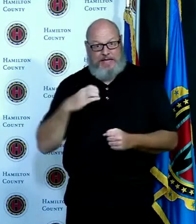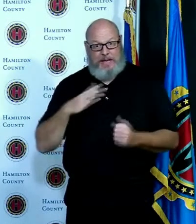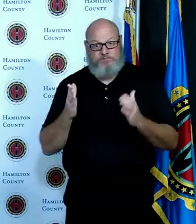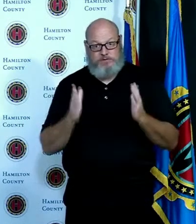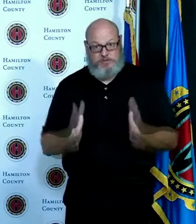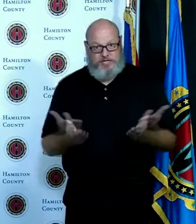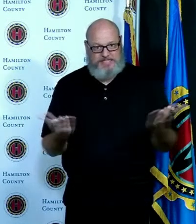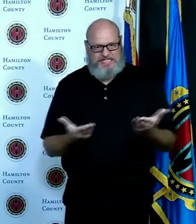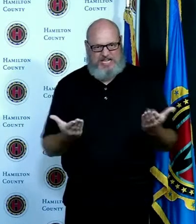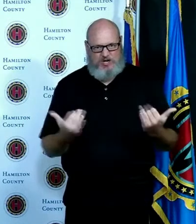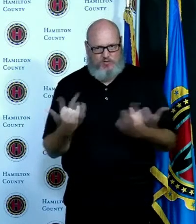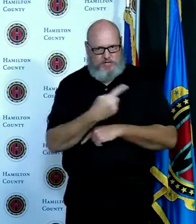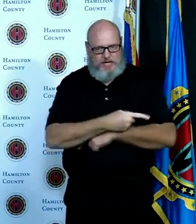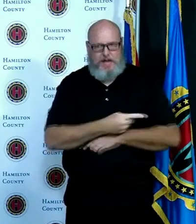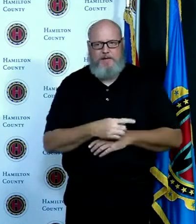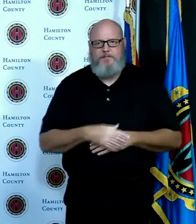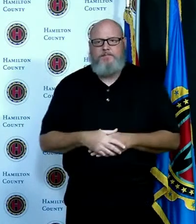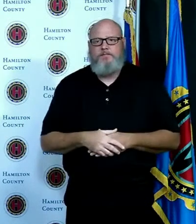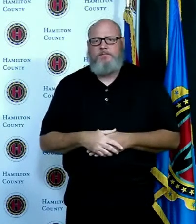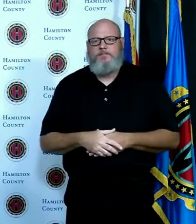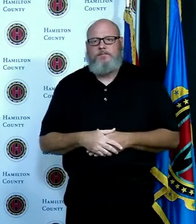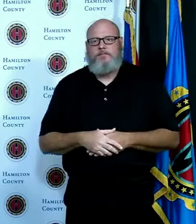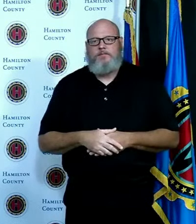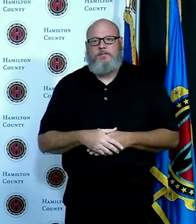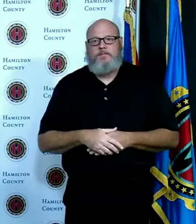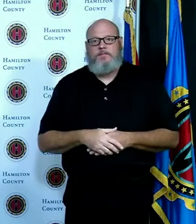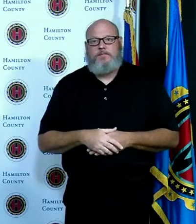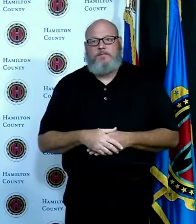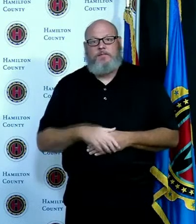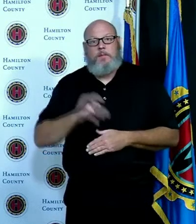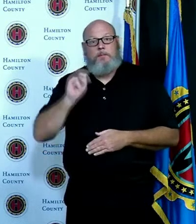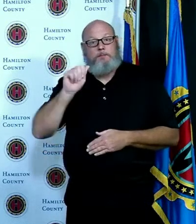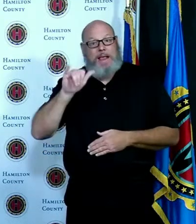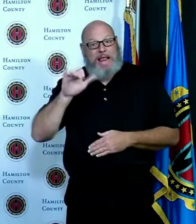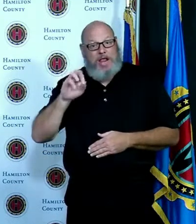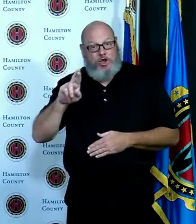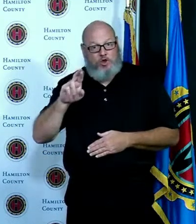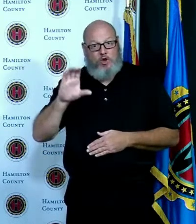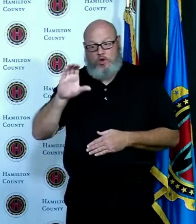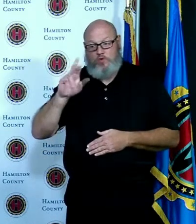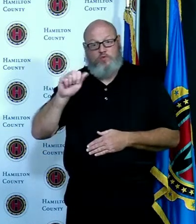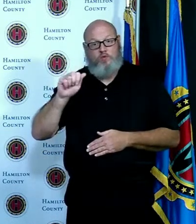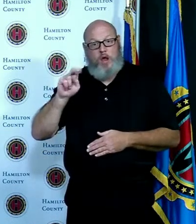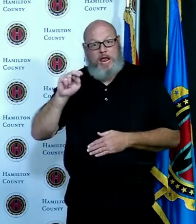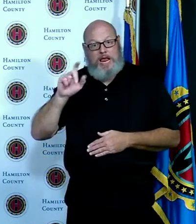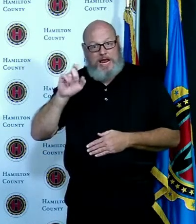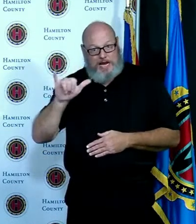a couple of State Representatives Bill Seitz and Cecil Thomas and others out you know leaders in